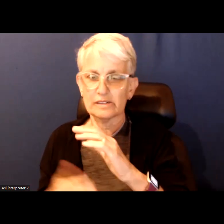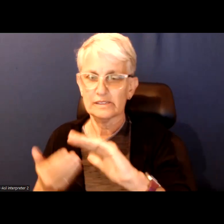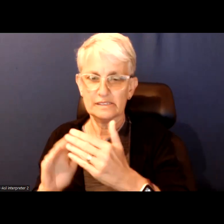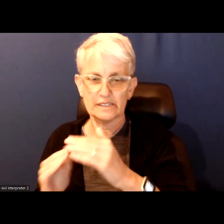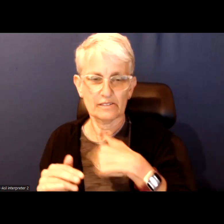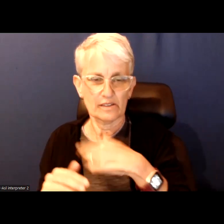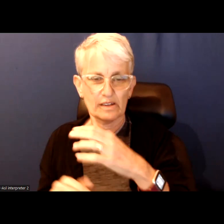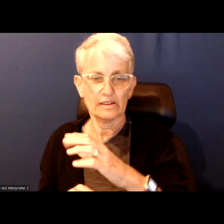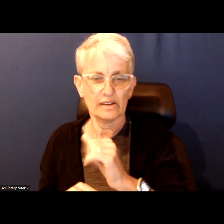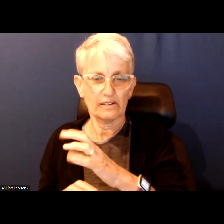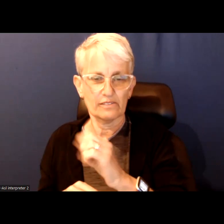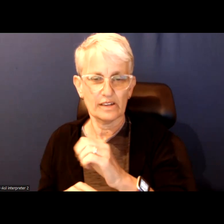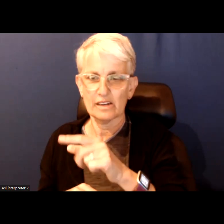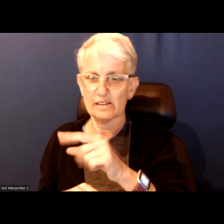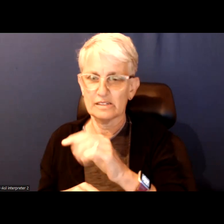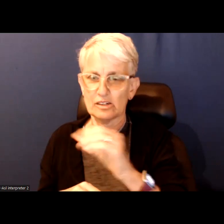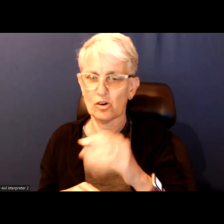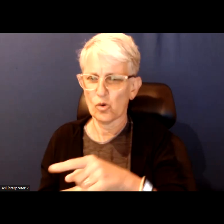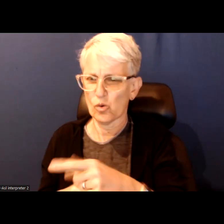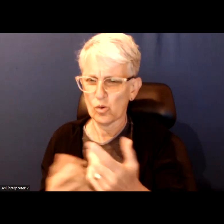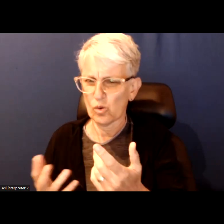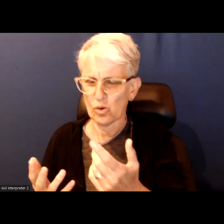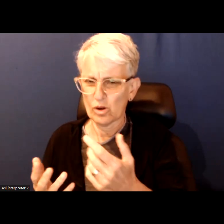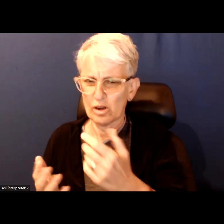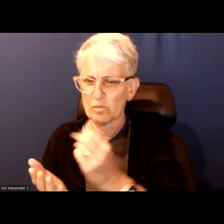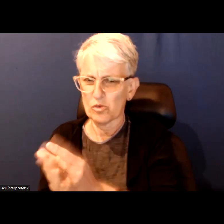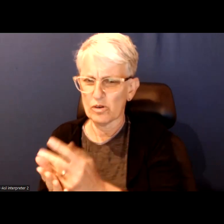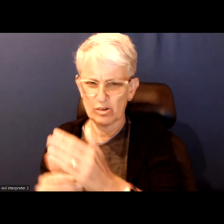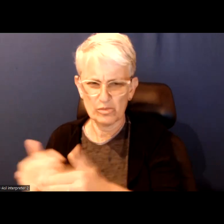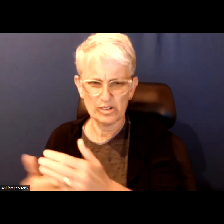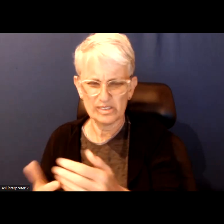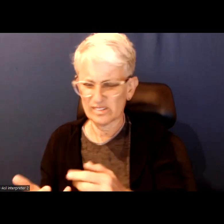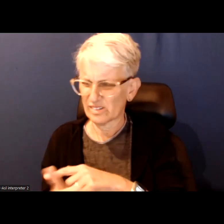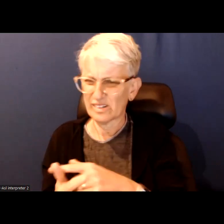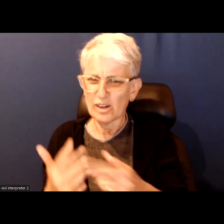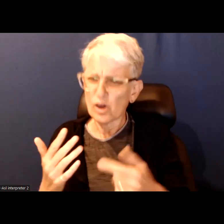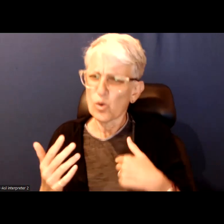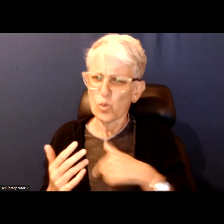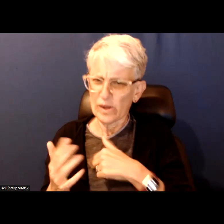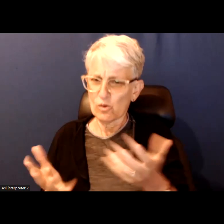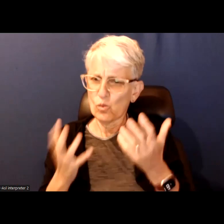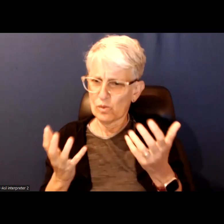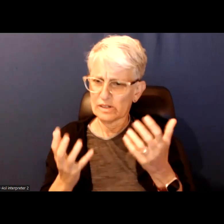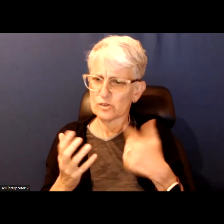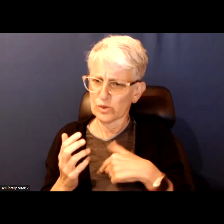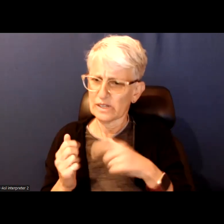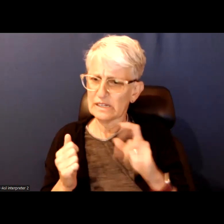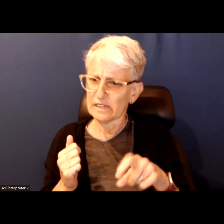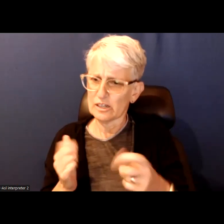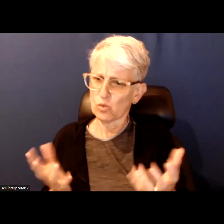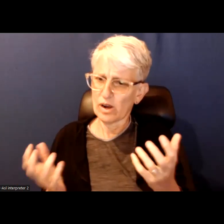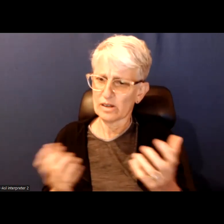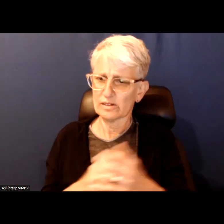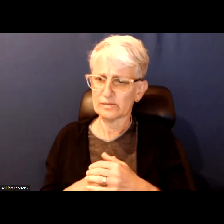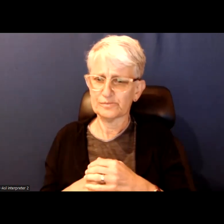All of those things are things that we want, things we need, we desire, they are not that